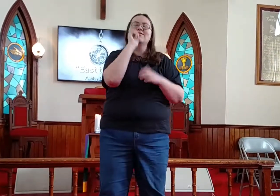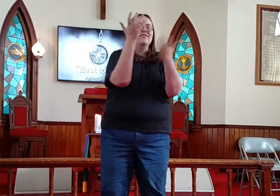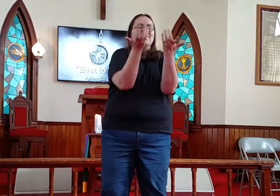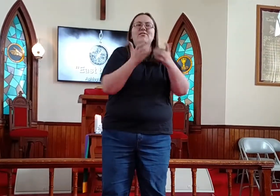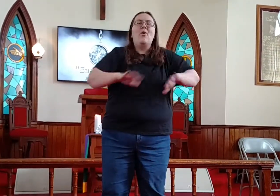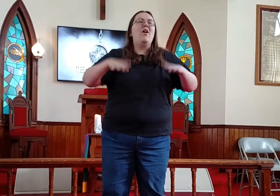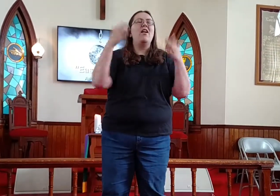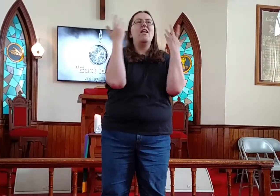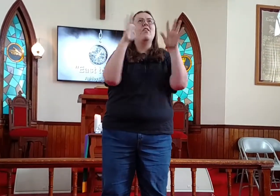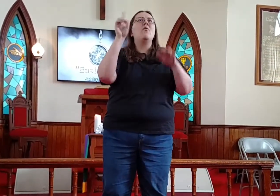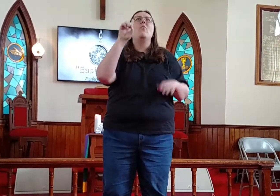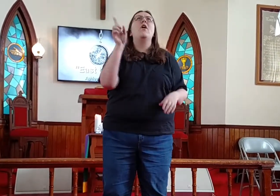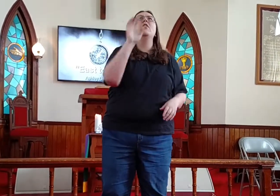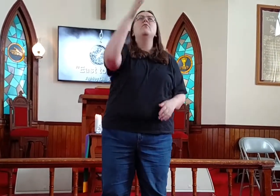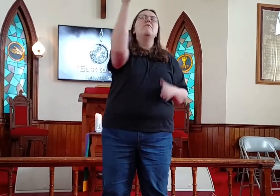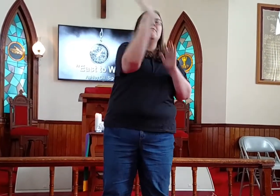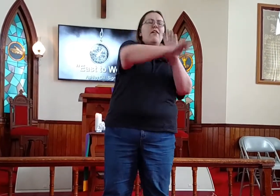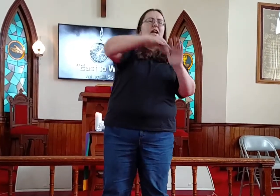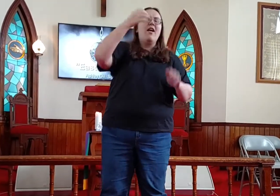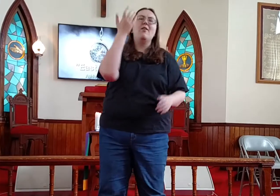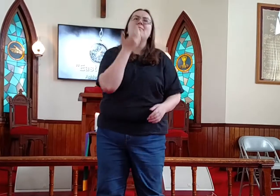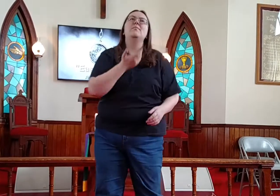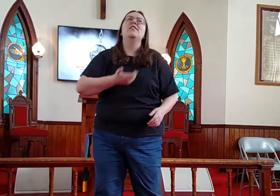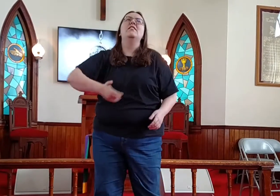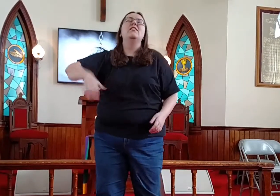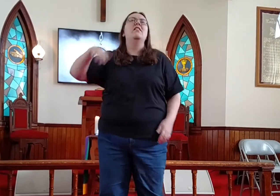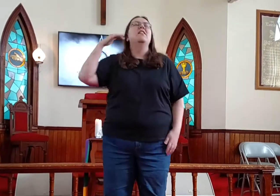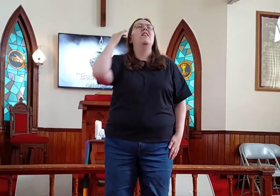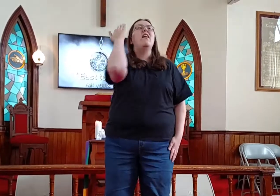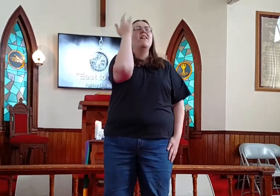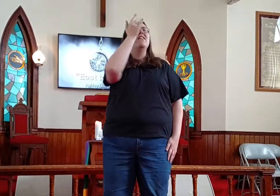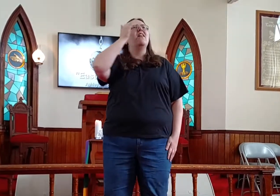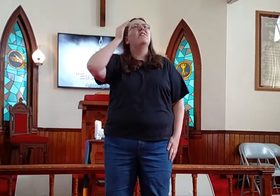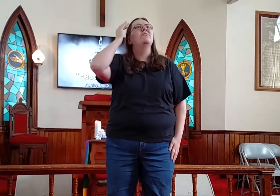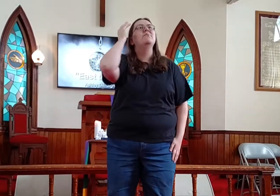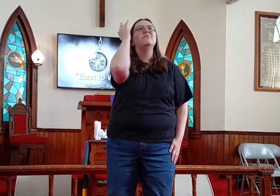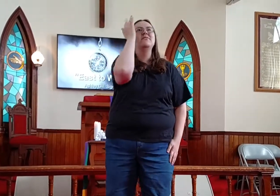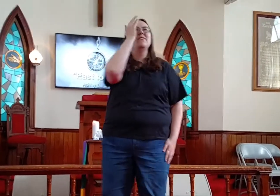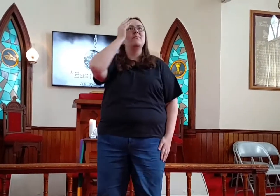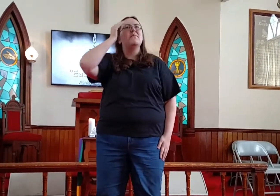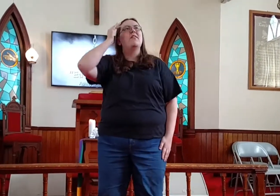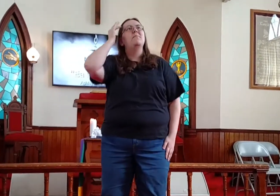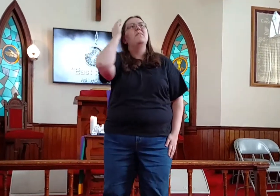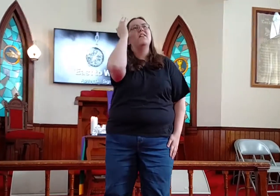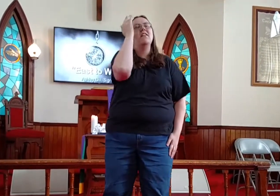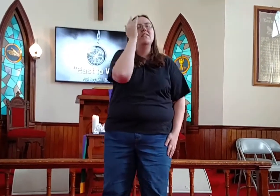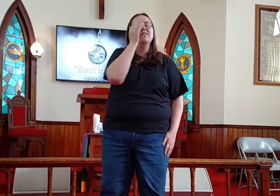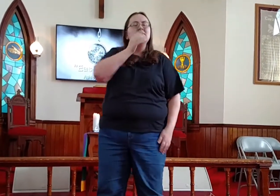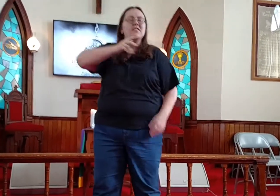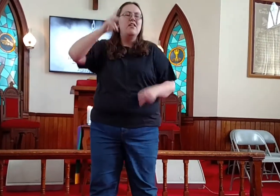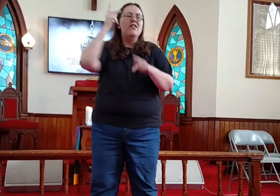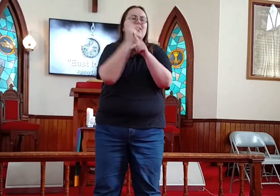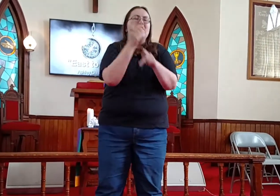I don't want to end up where you found me And it echoes in my mind